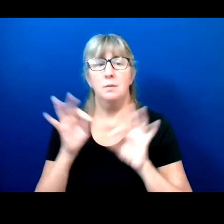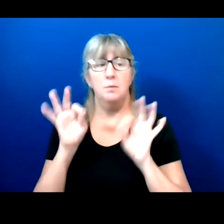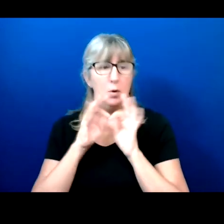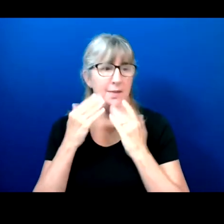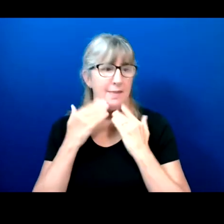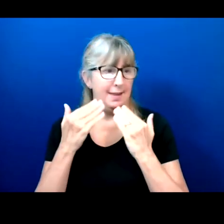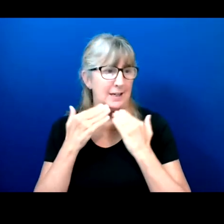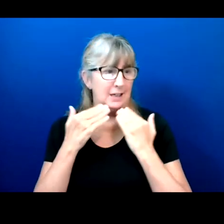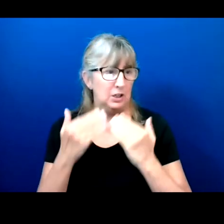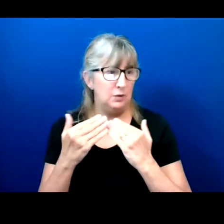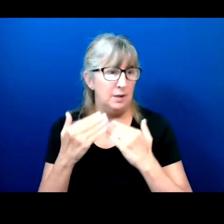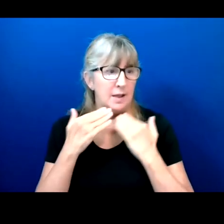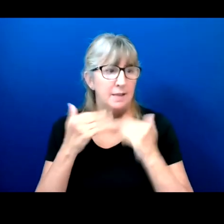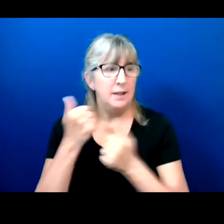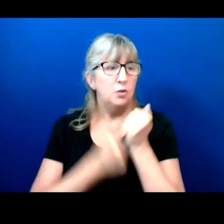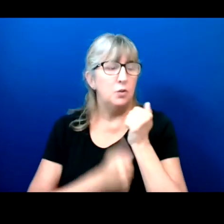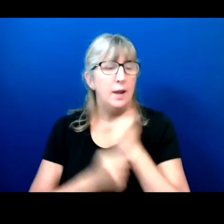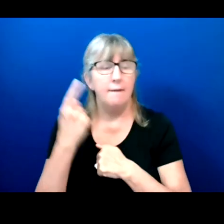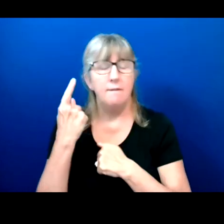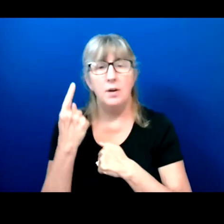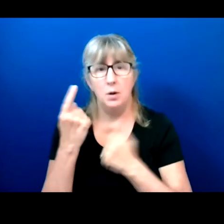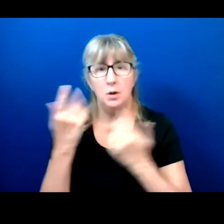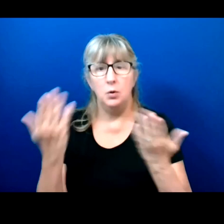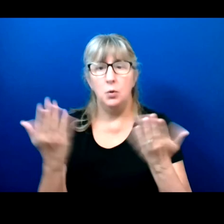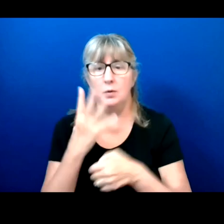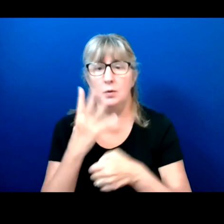Thank you to everyone who has been a part of this Summit.